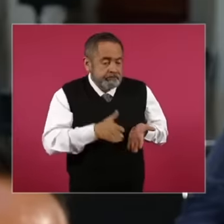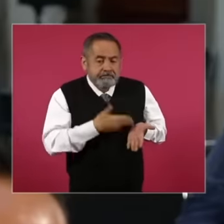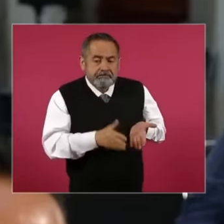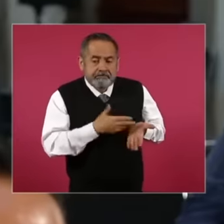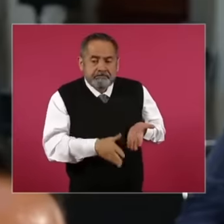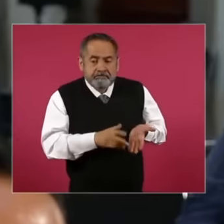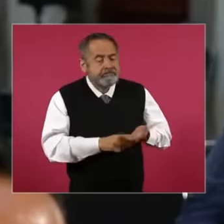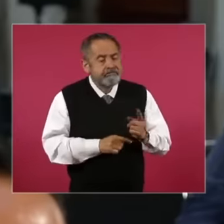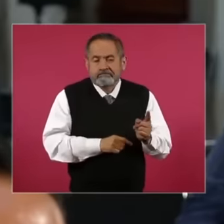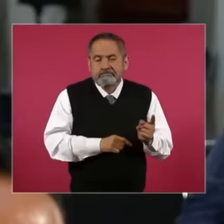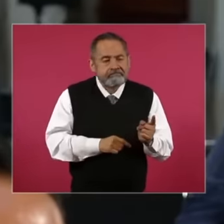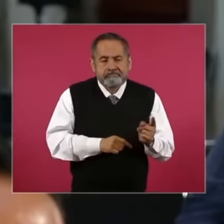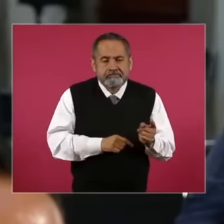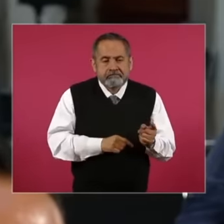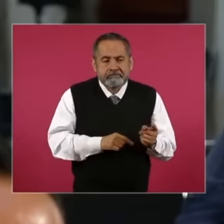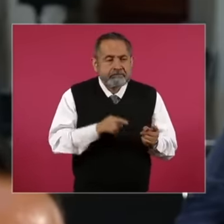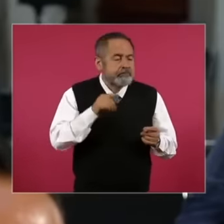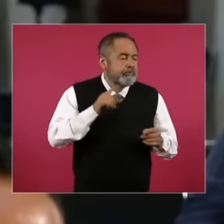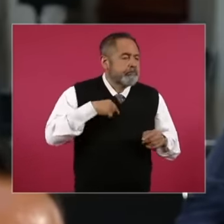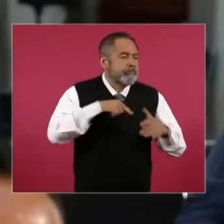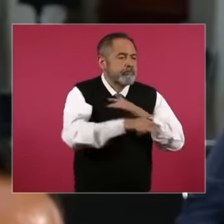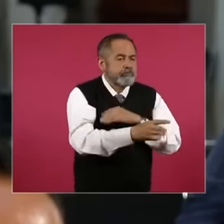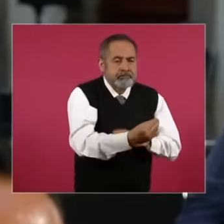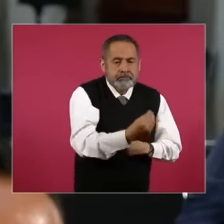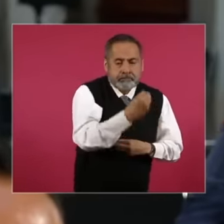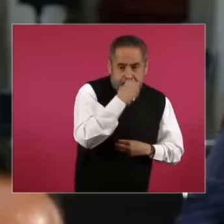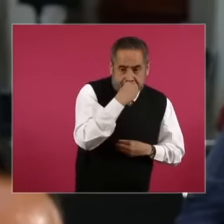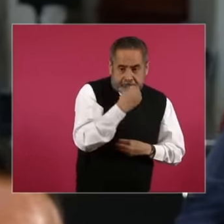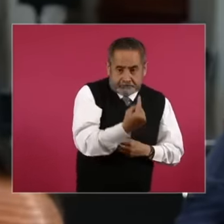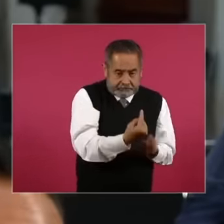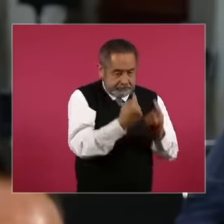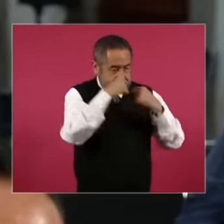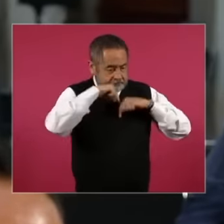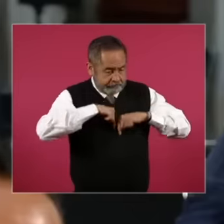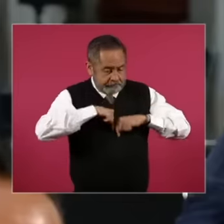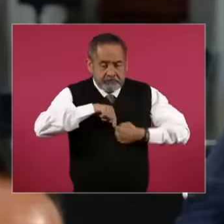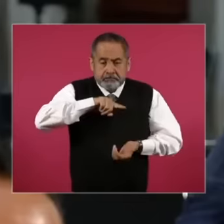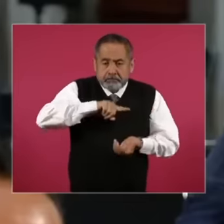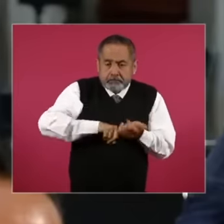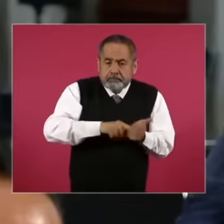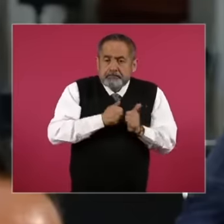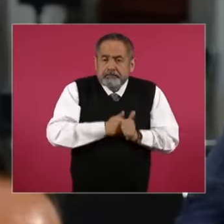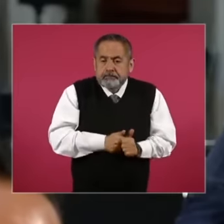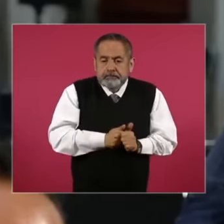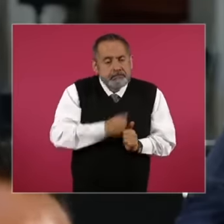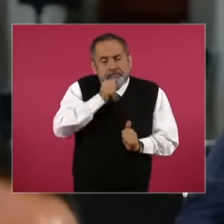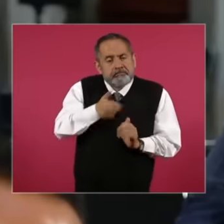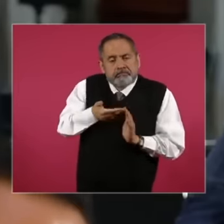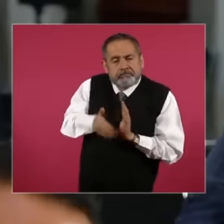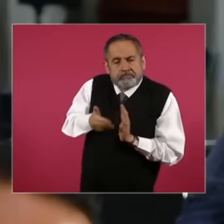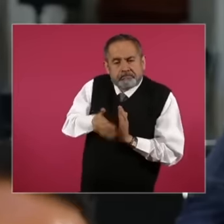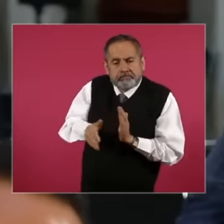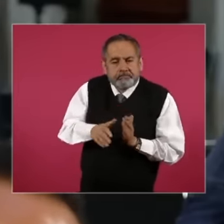every time one ingests another metal another amount of heavy metal accumulates to the one acquired ago.